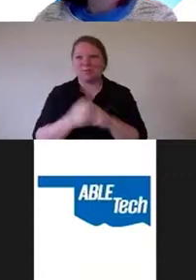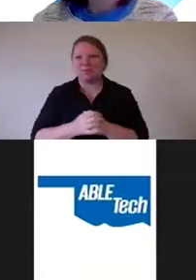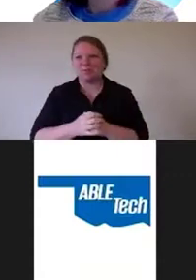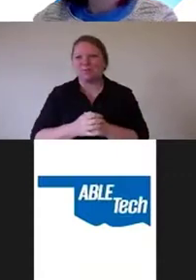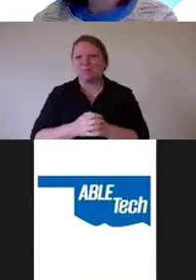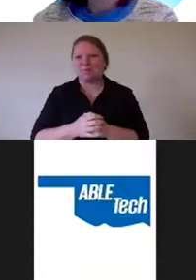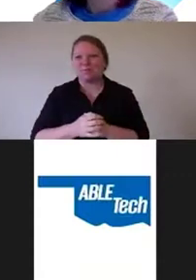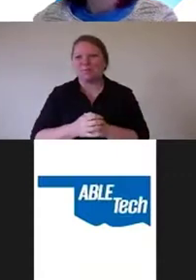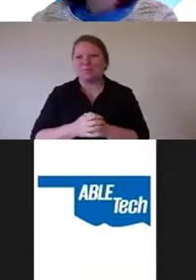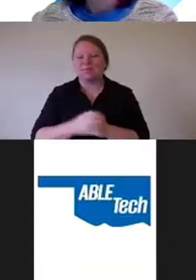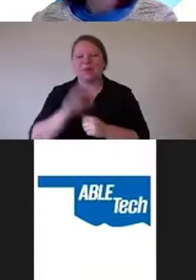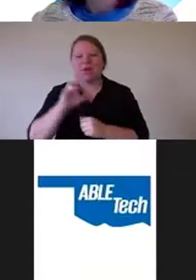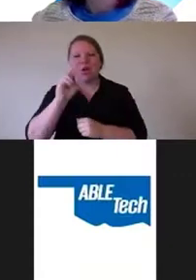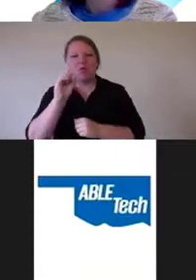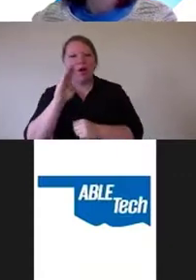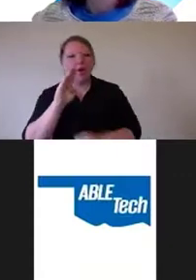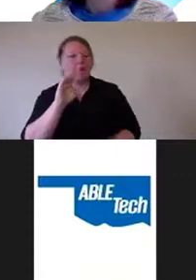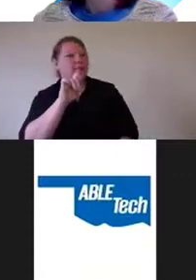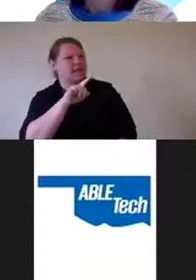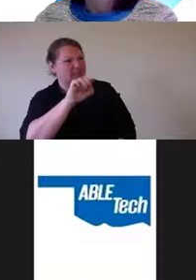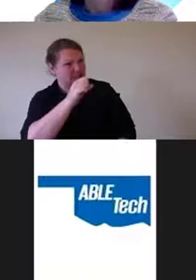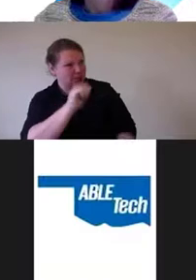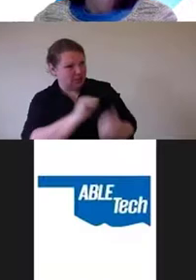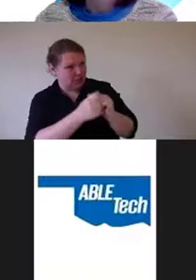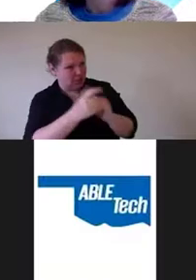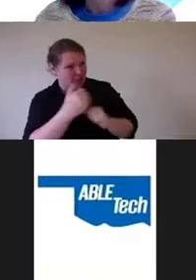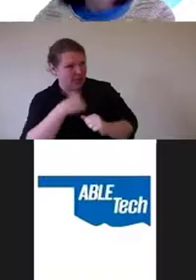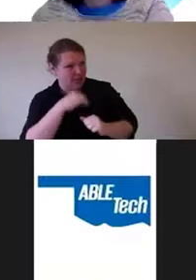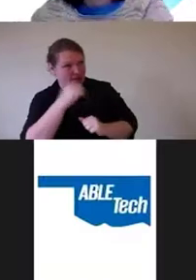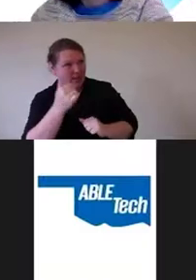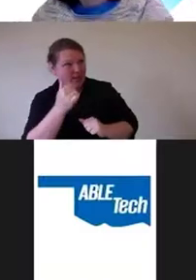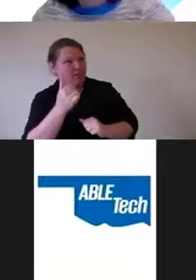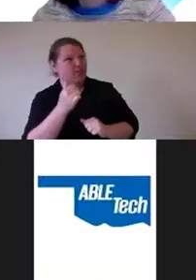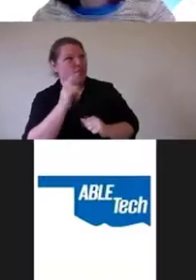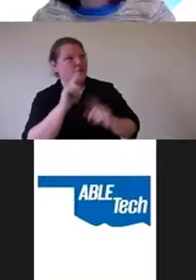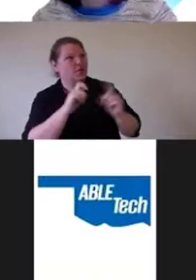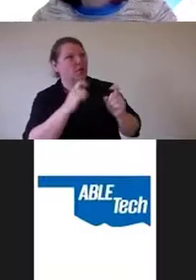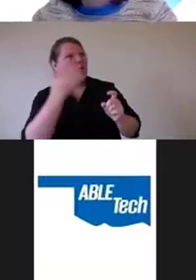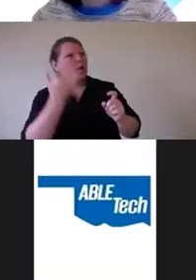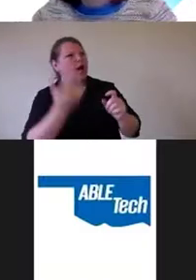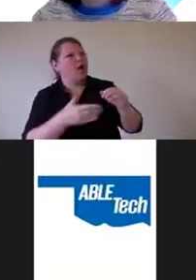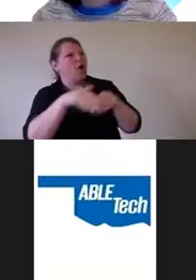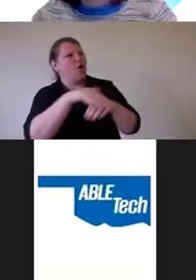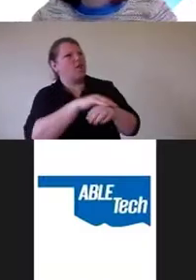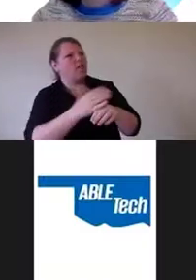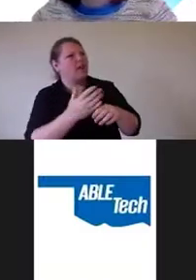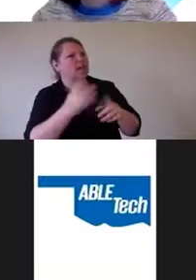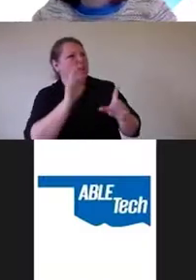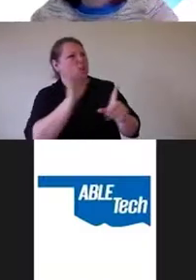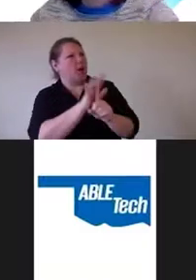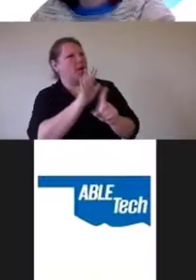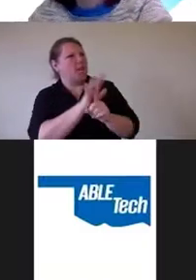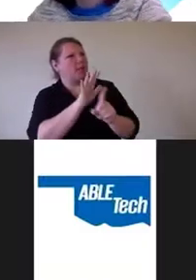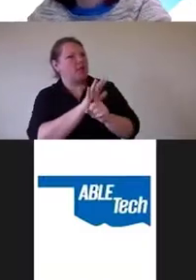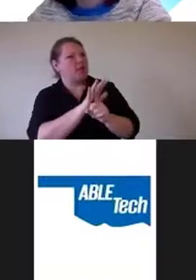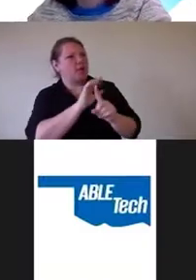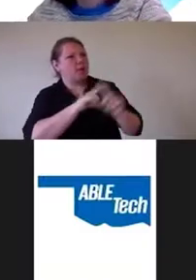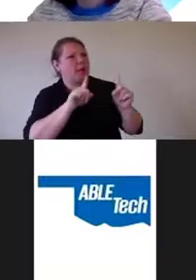Sure. We have another question on what is your take on why overlays are popular when the need to do this correctly is overstepped?